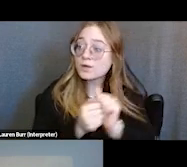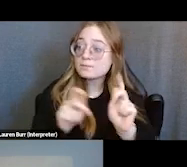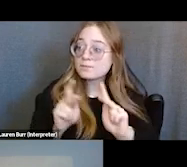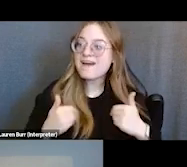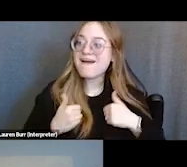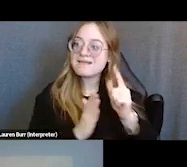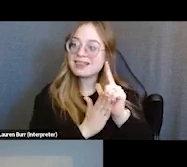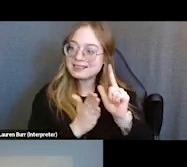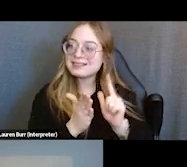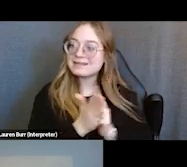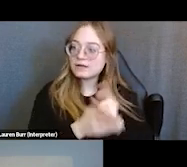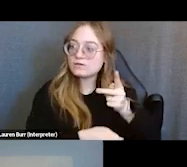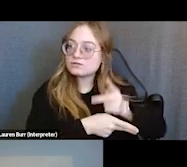in place and wanted to comment on that.